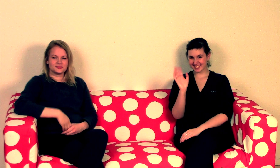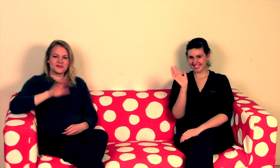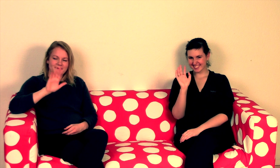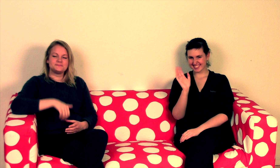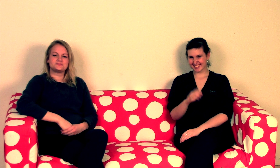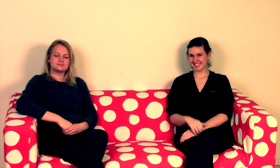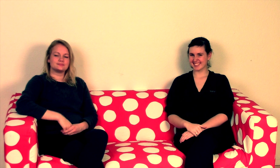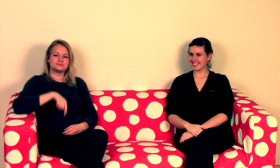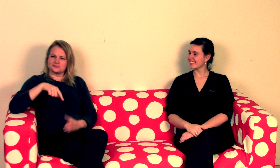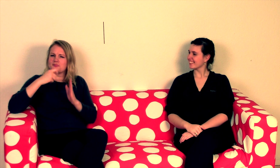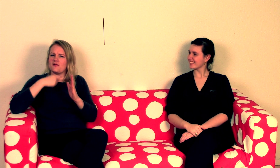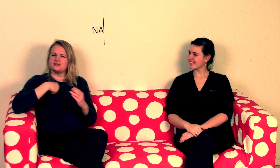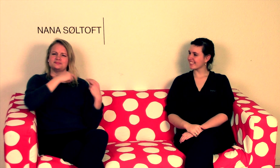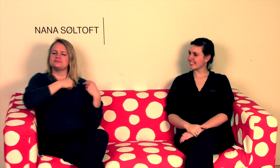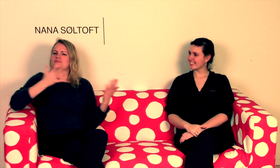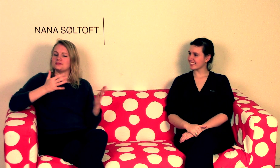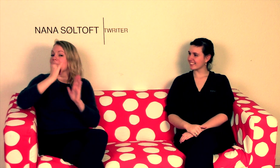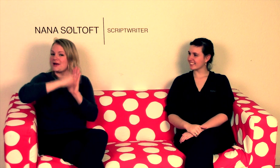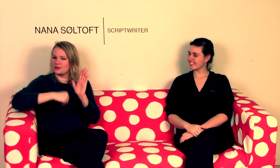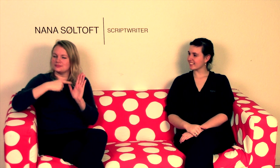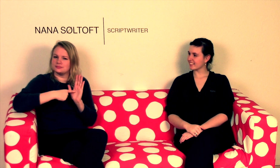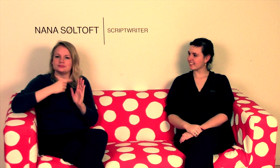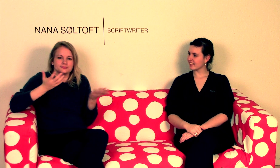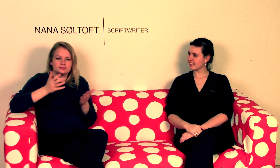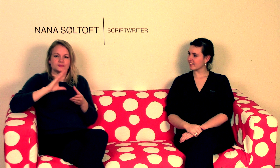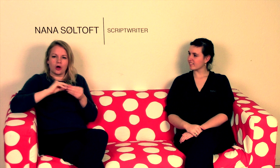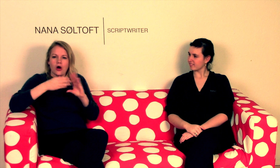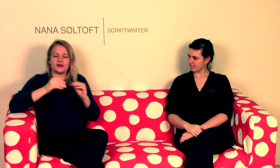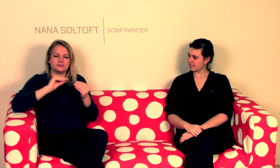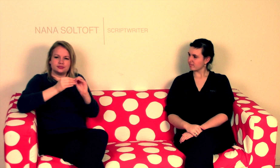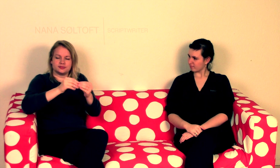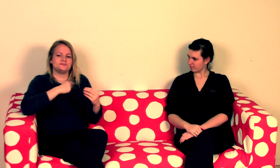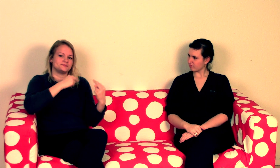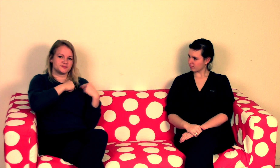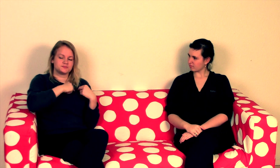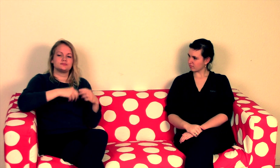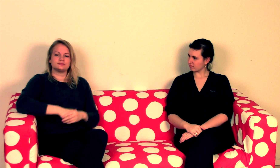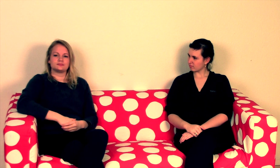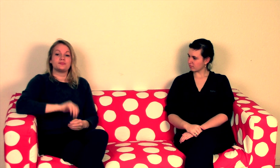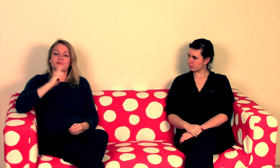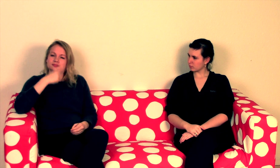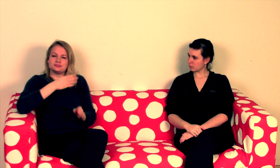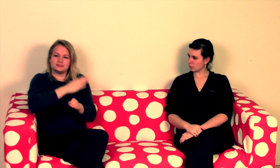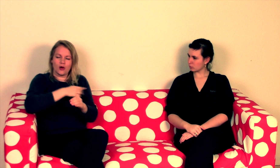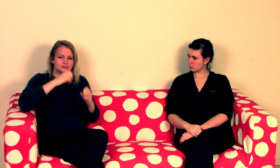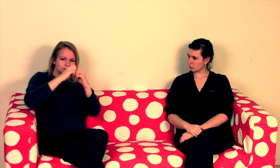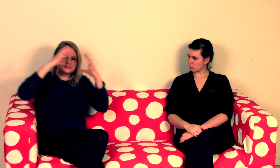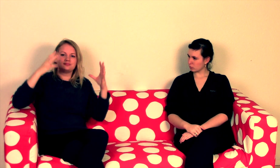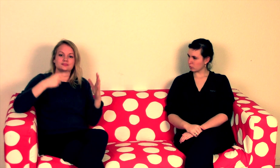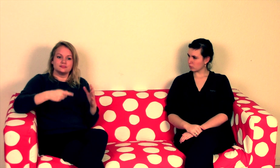Hello. In this project, I was responsible for the script of the story. Firstly I envisioned this task to be simple and